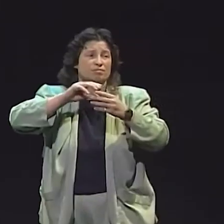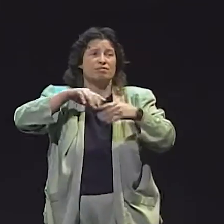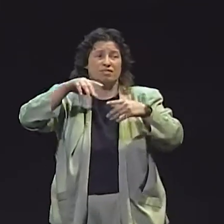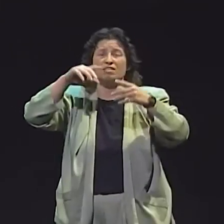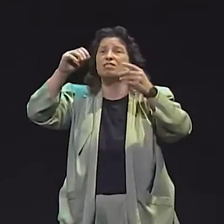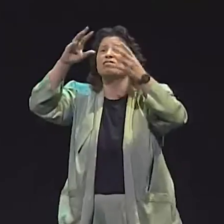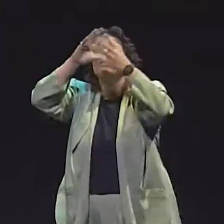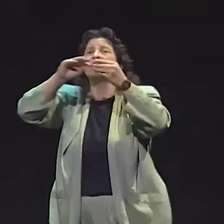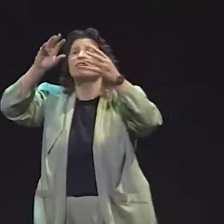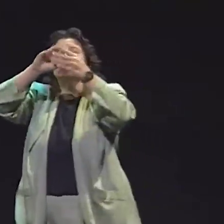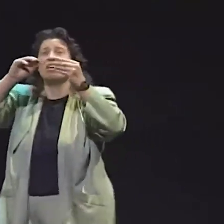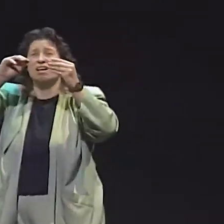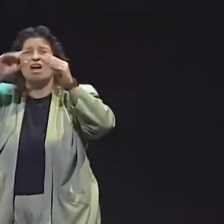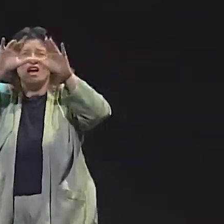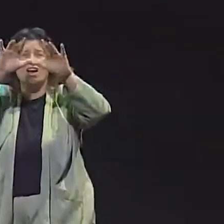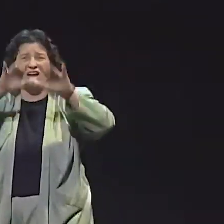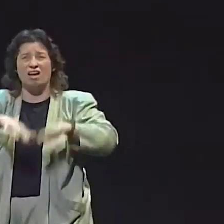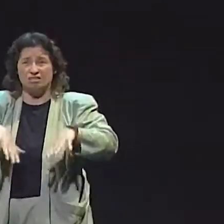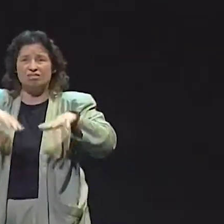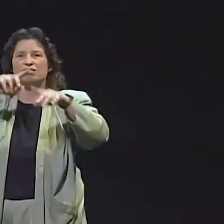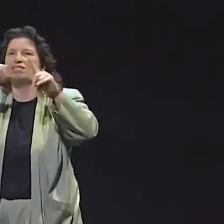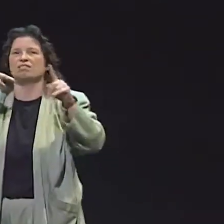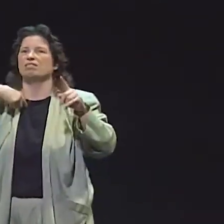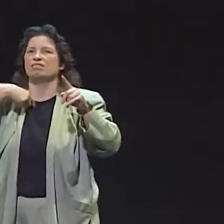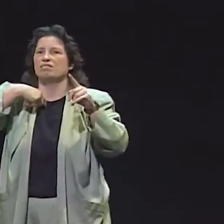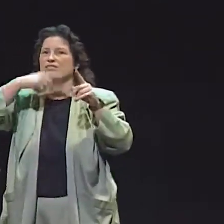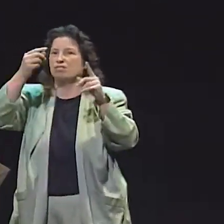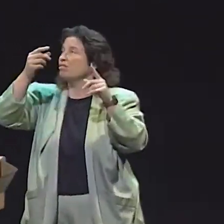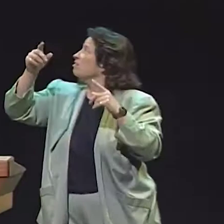AND THIS IS A MEASURE OF THE COMPLEXITY OF THE UTTERANCE.